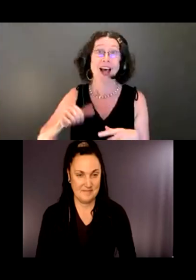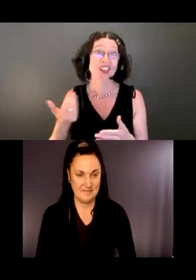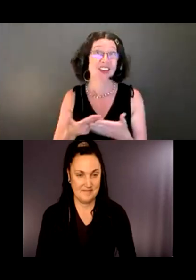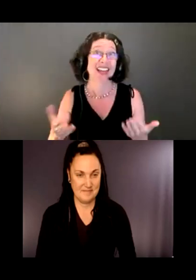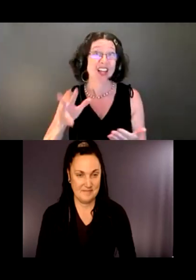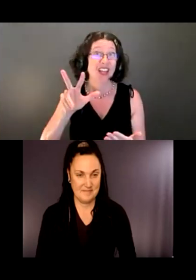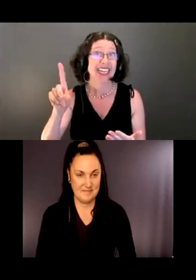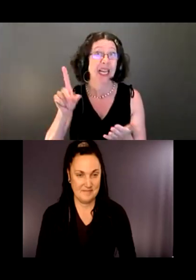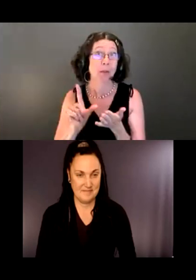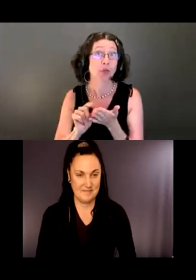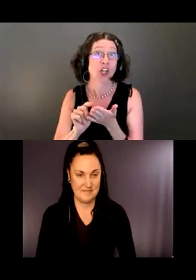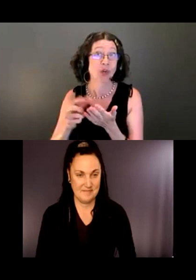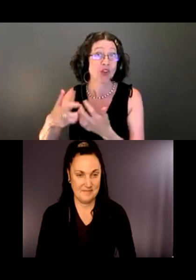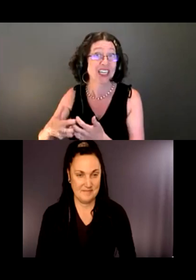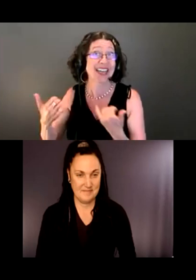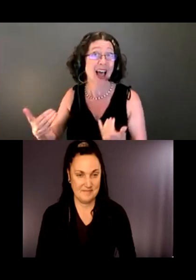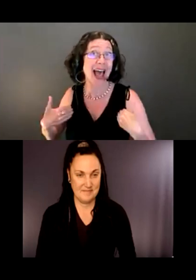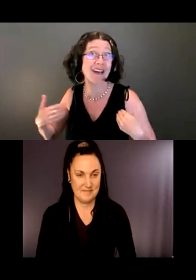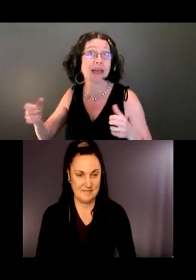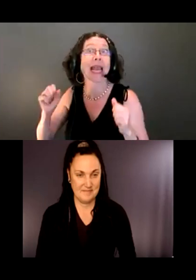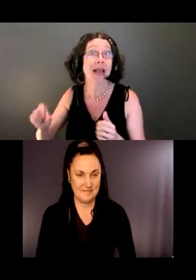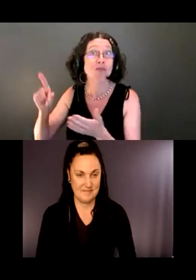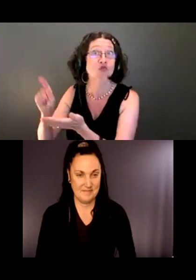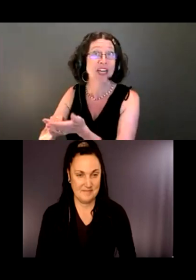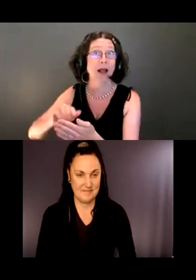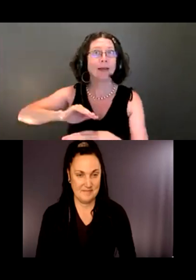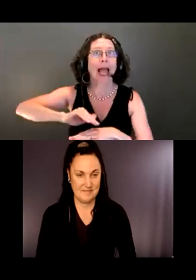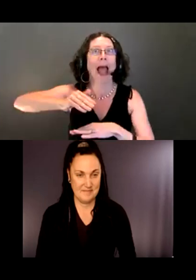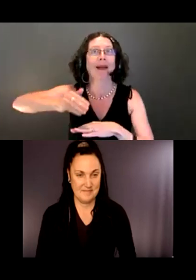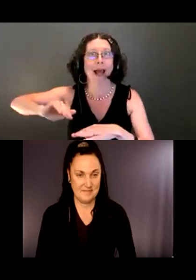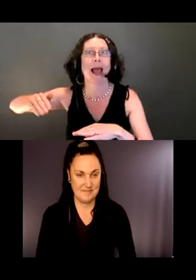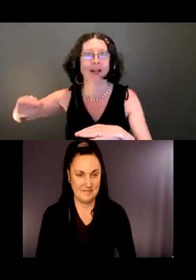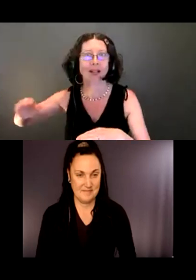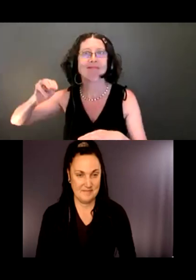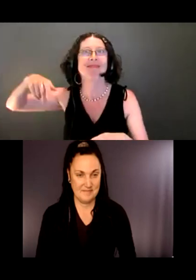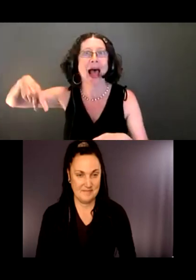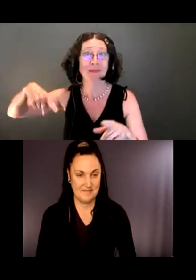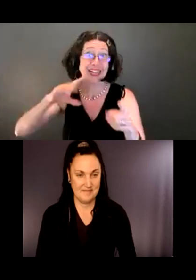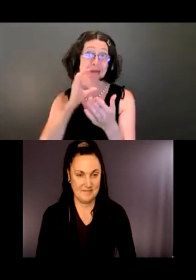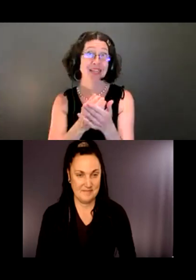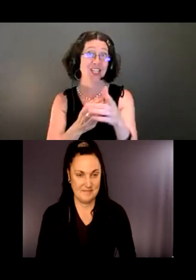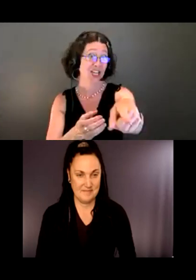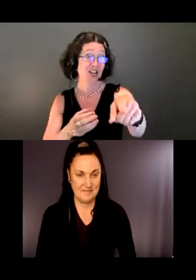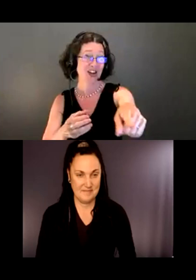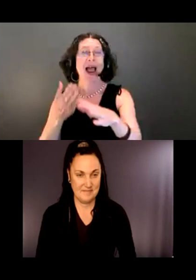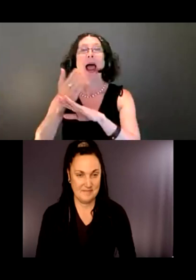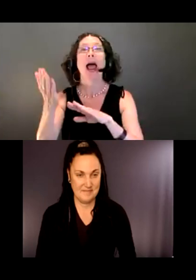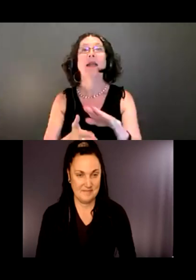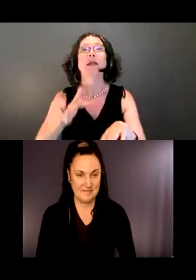The image on this slide shows a hand touching a white paper with raised elements on it.